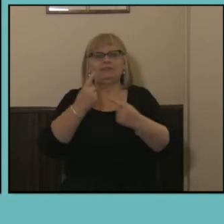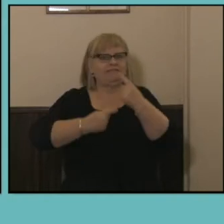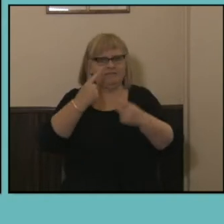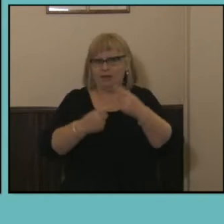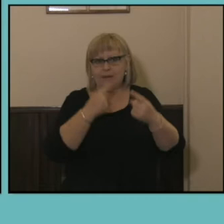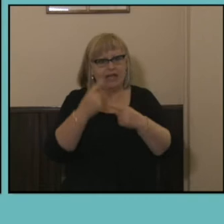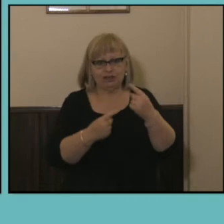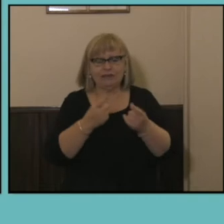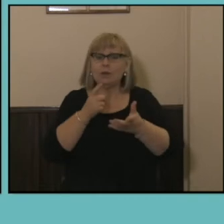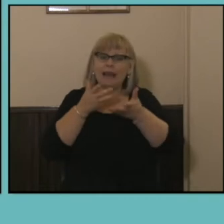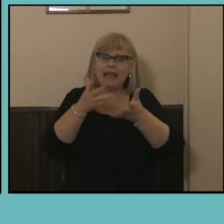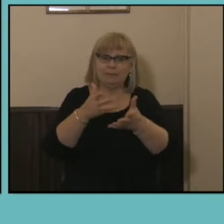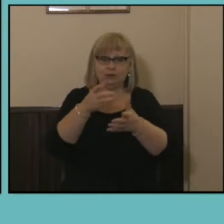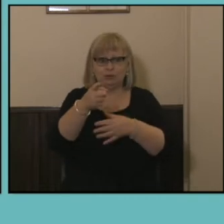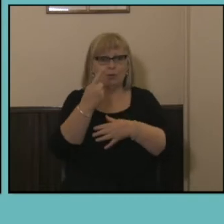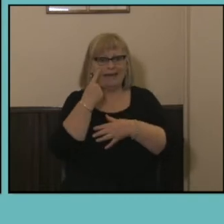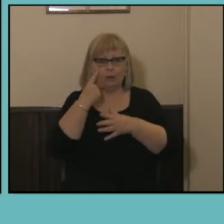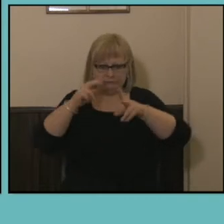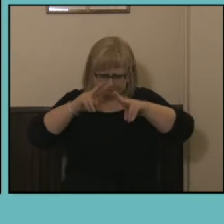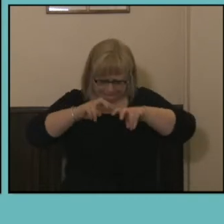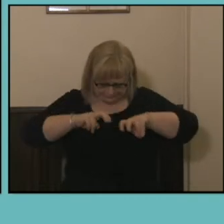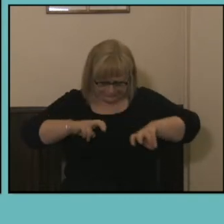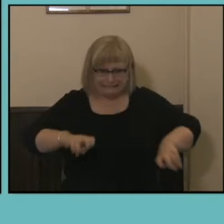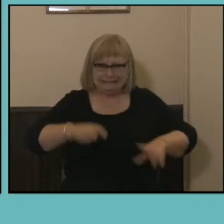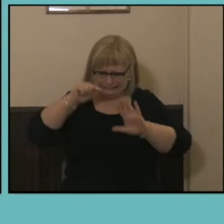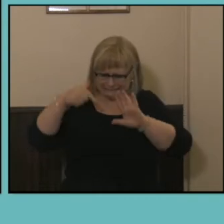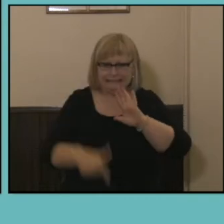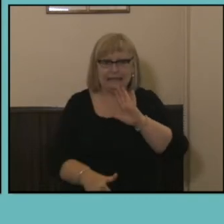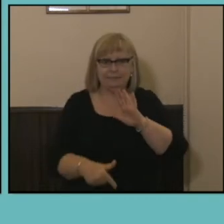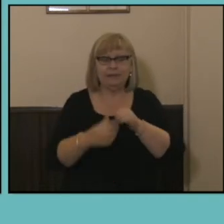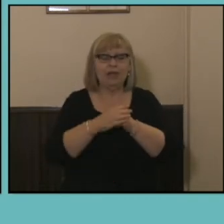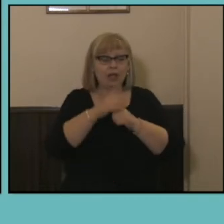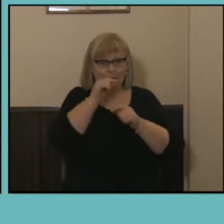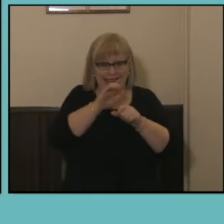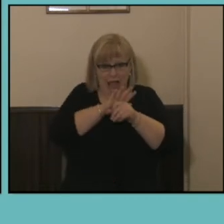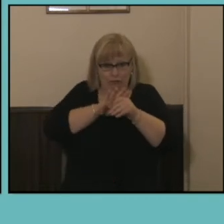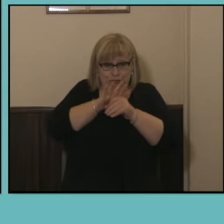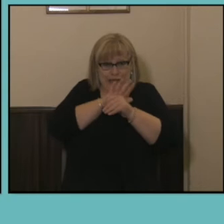enables you to go. So for instance to do regional analysis, small population